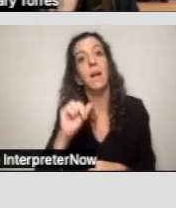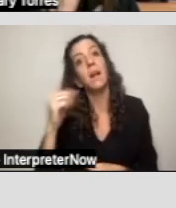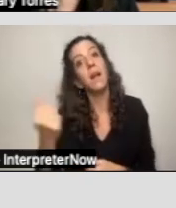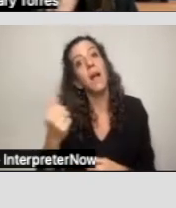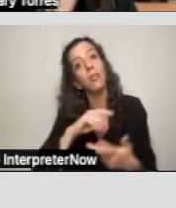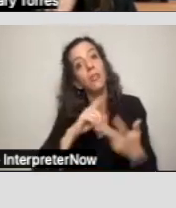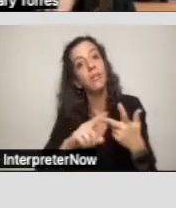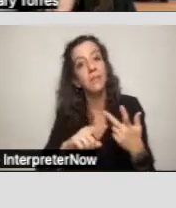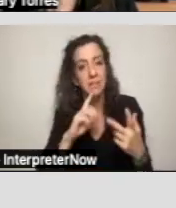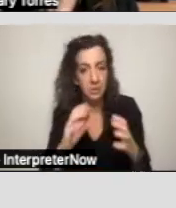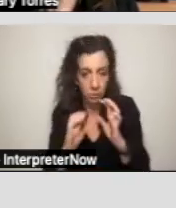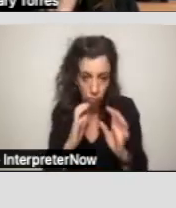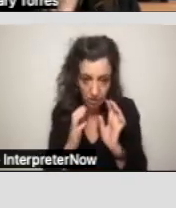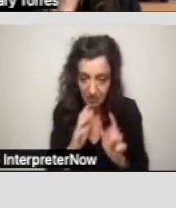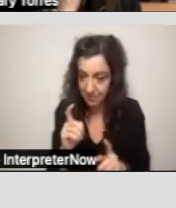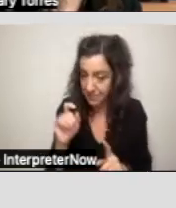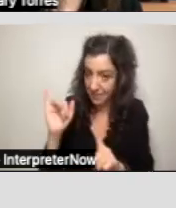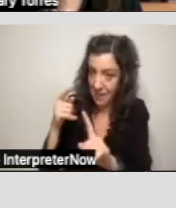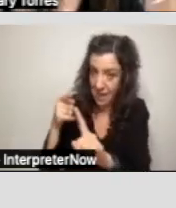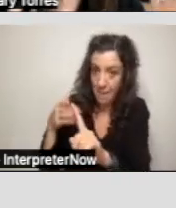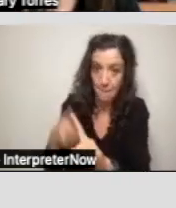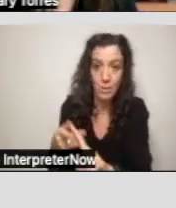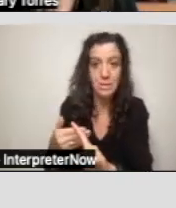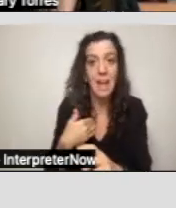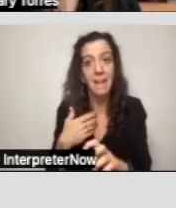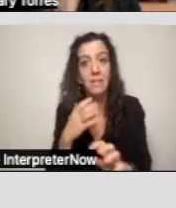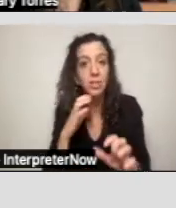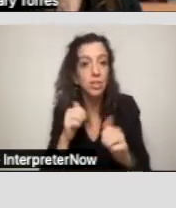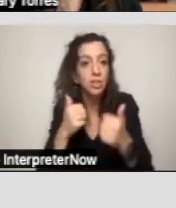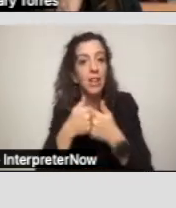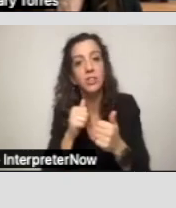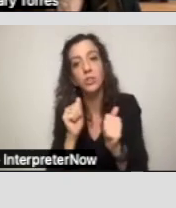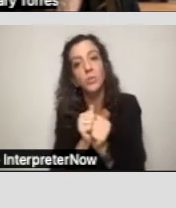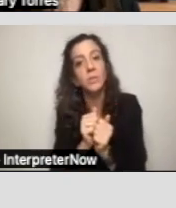So if they have difficulties communicating, right, expressive and receptive language,